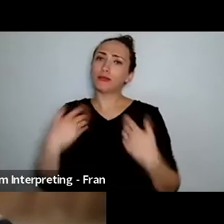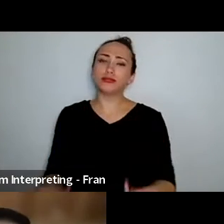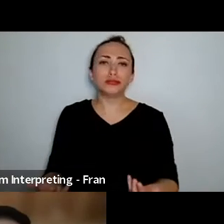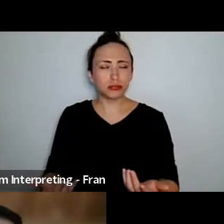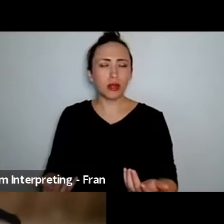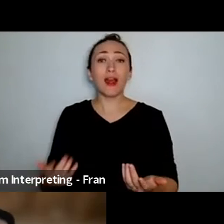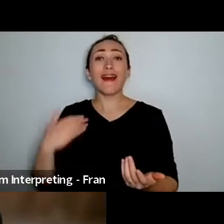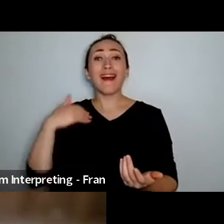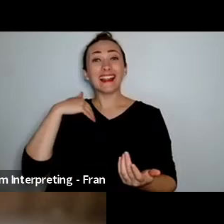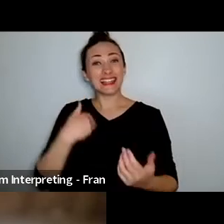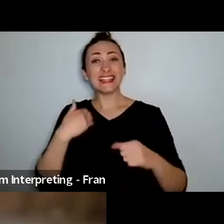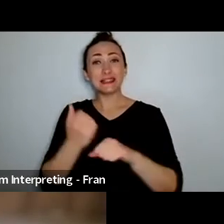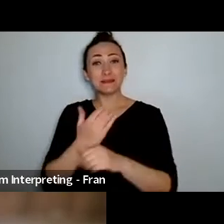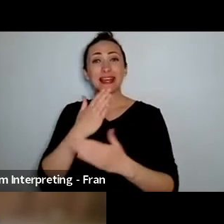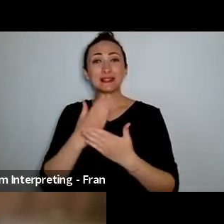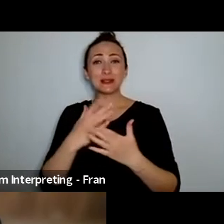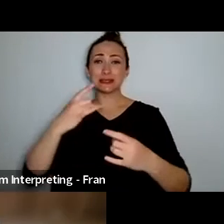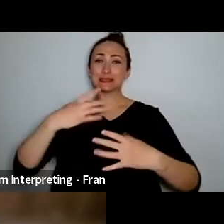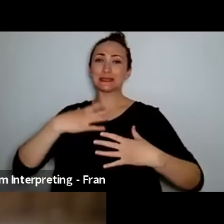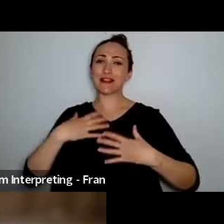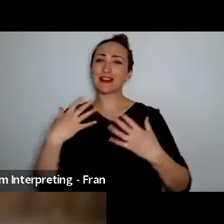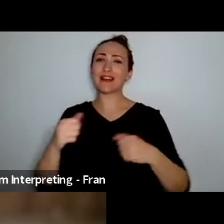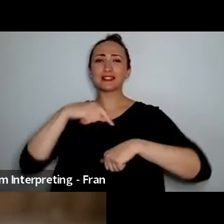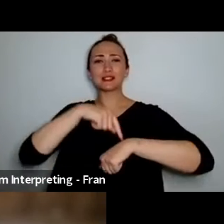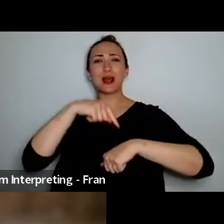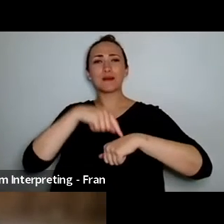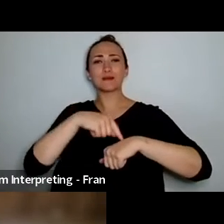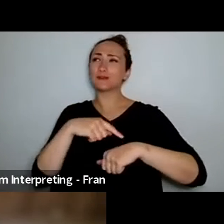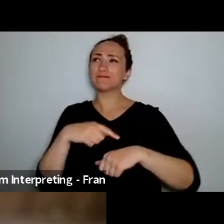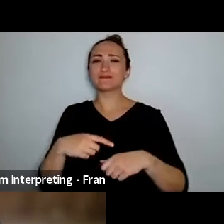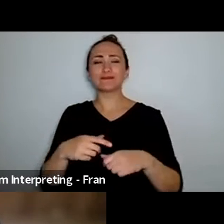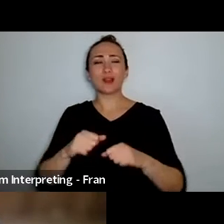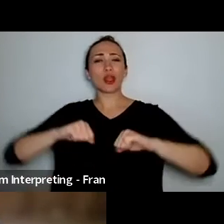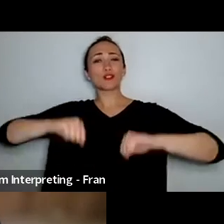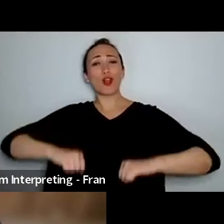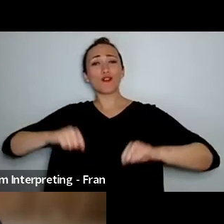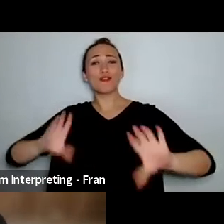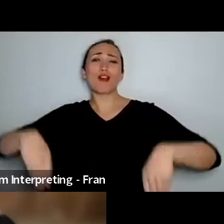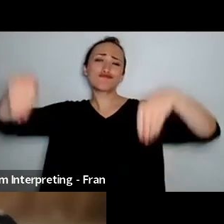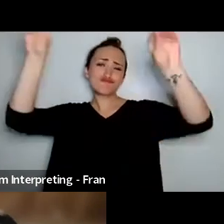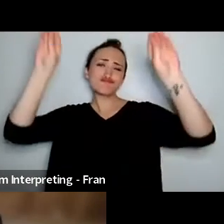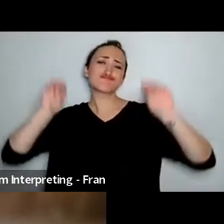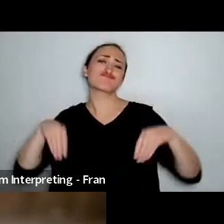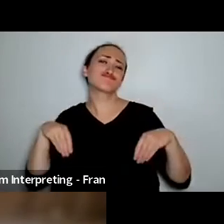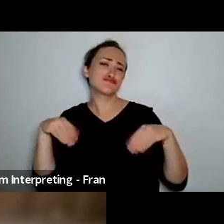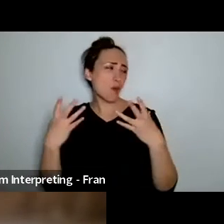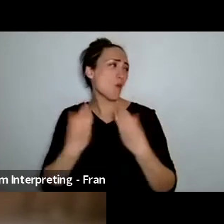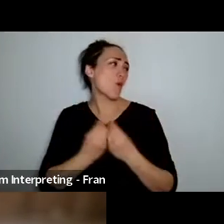blankie and and get comfortable and just have some time out on my own with nature and with my animals.